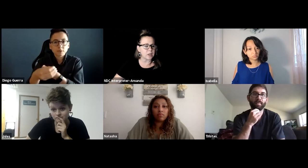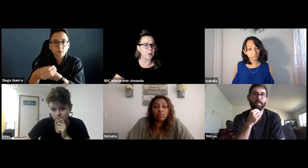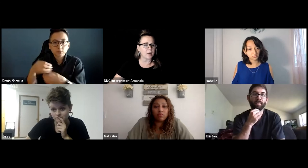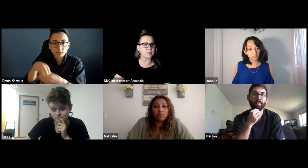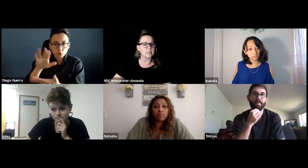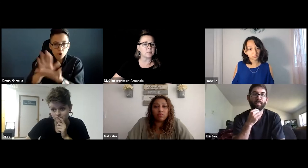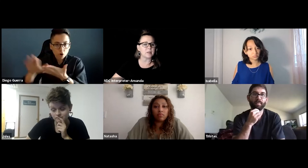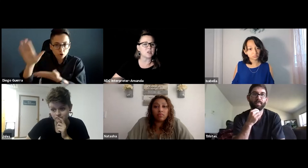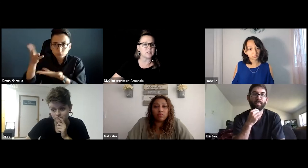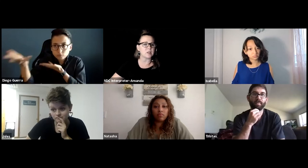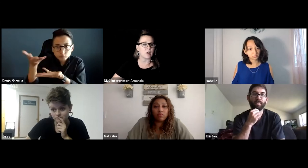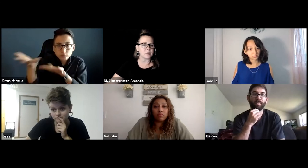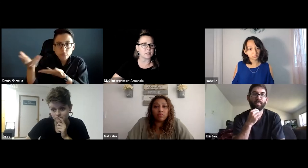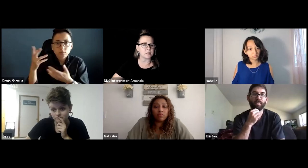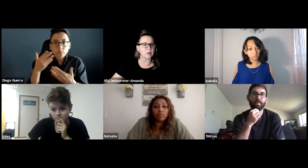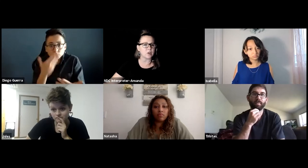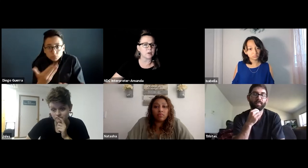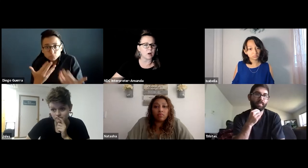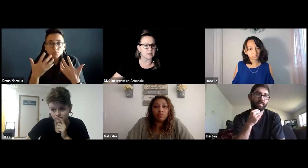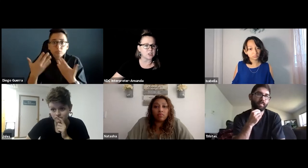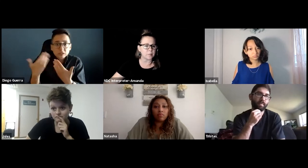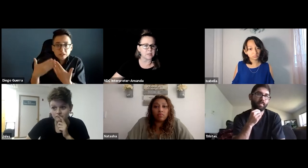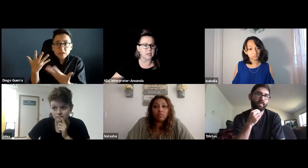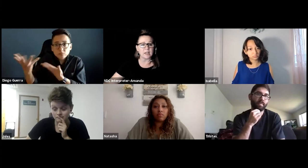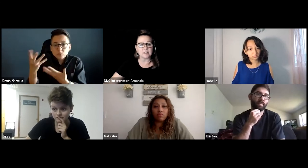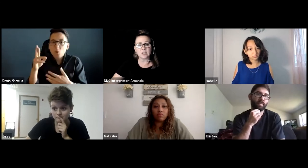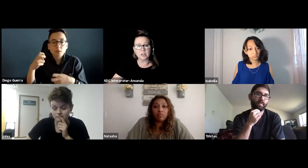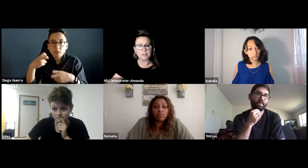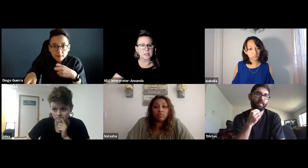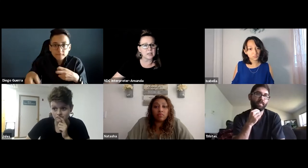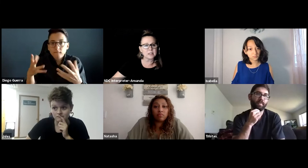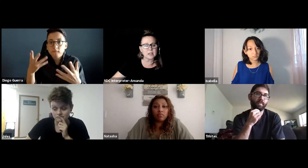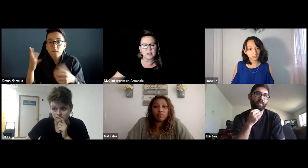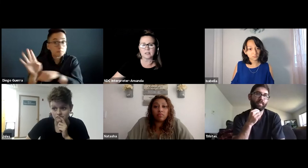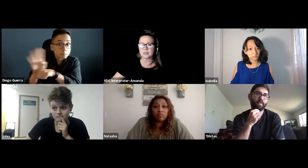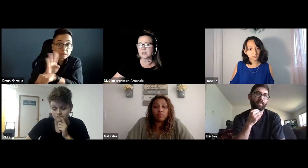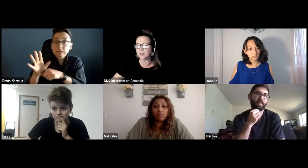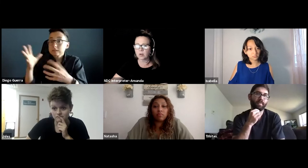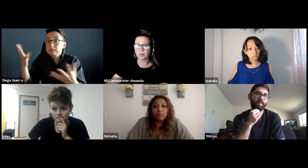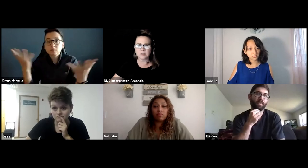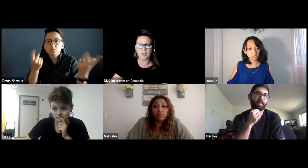had with the disability services offices there at your college, campus, good, easy, is it difficult?